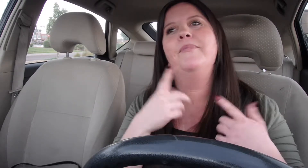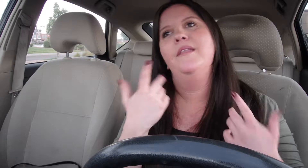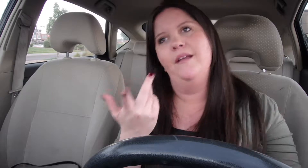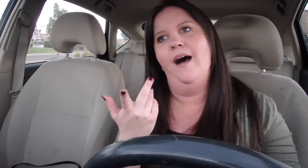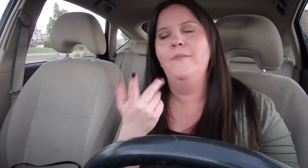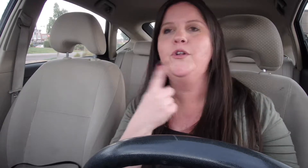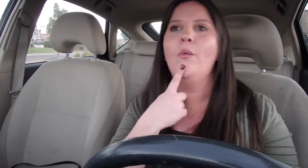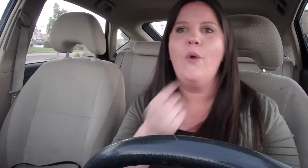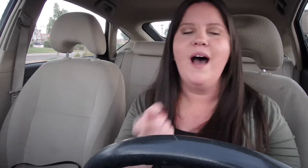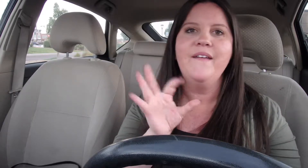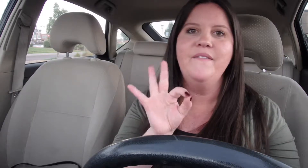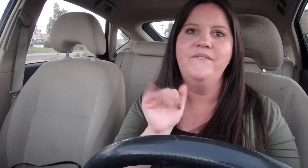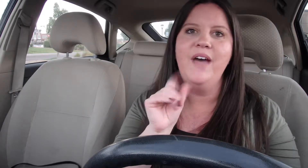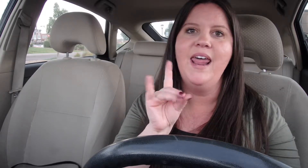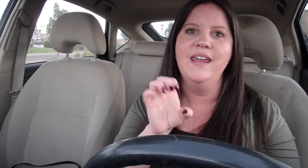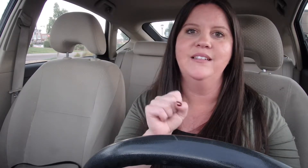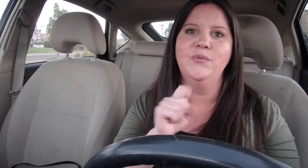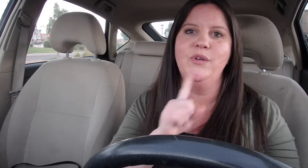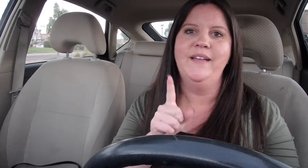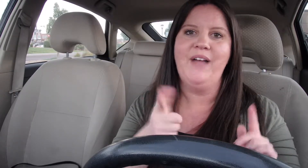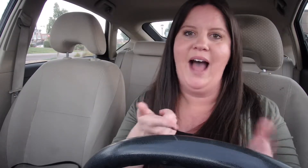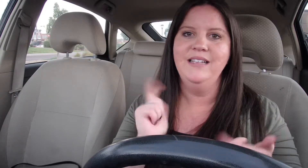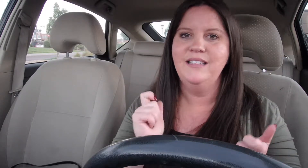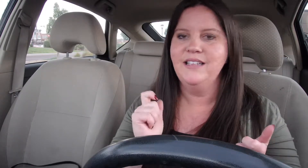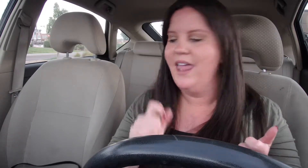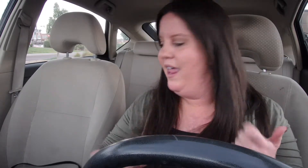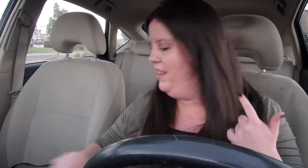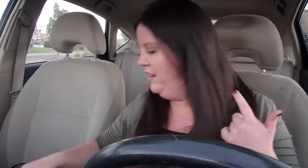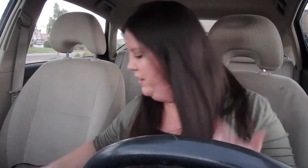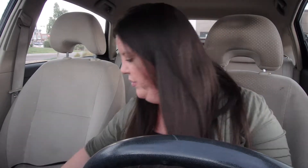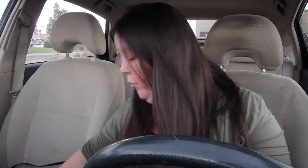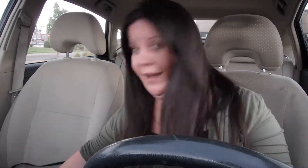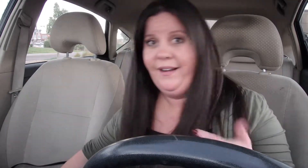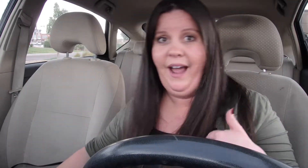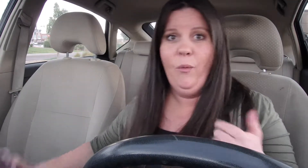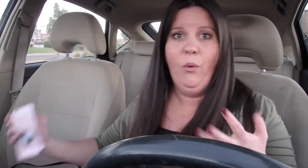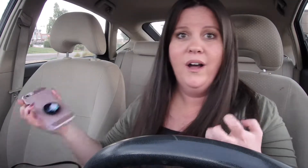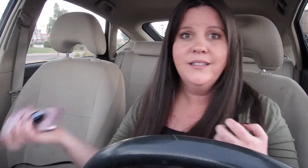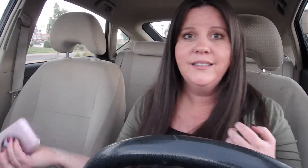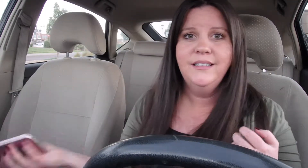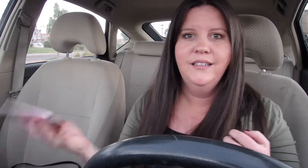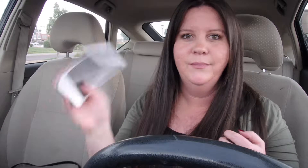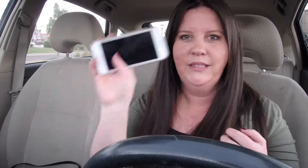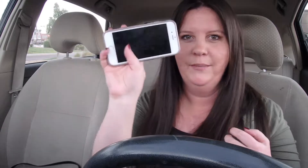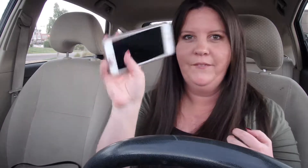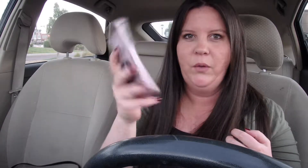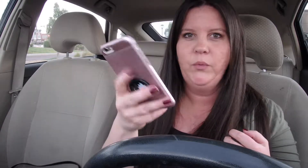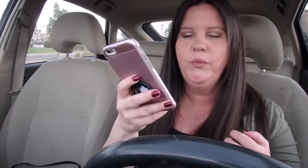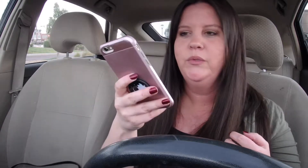Yeah so red fades really fast The one that I wanted